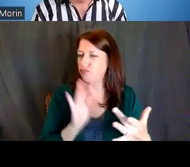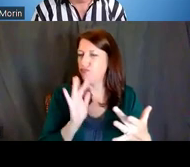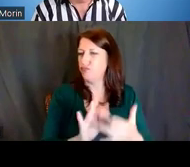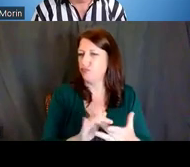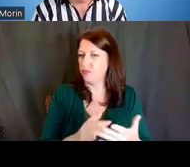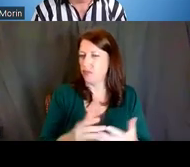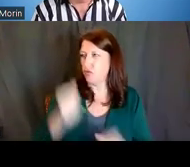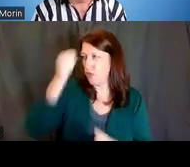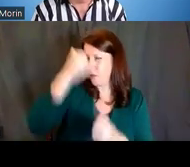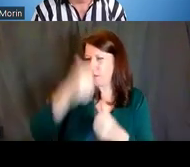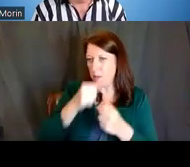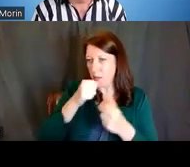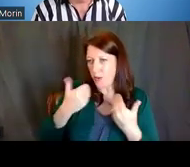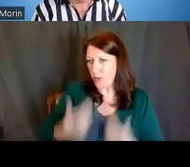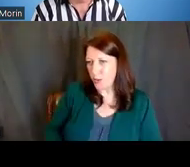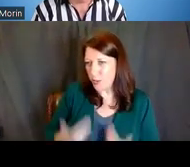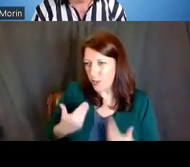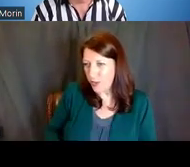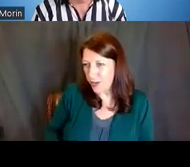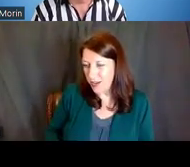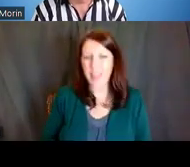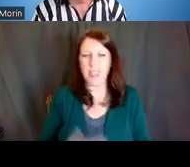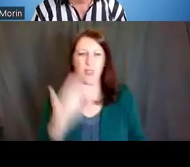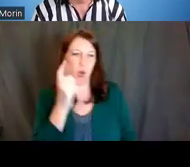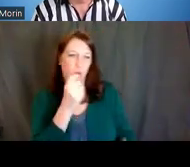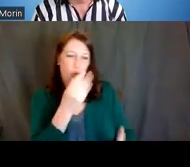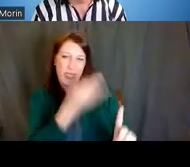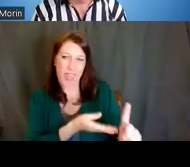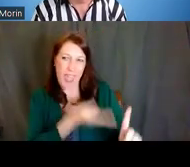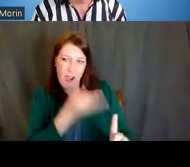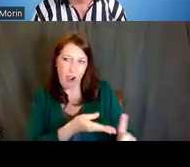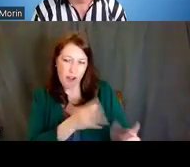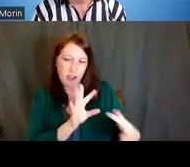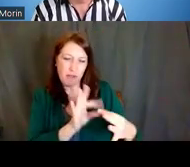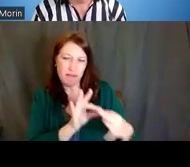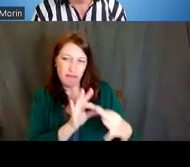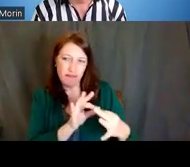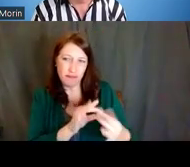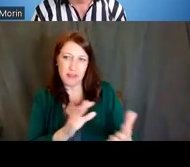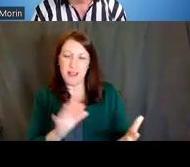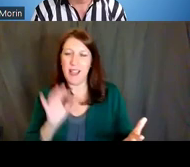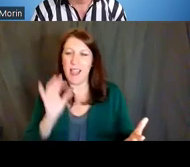and they will recognize that you're attuned to who they are. And this is a method for you being able